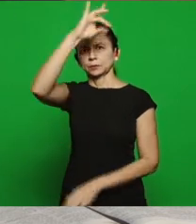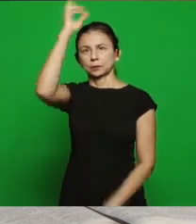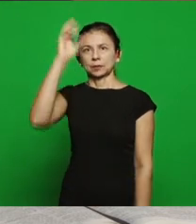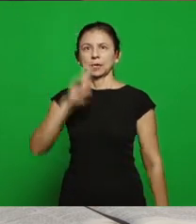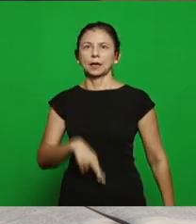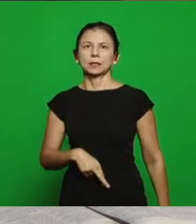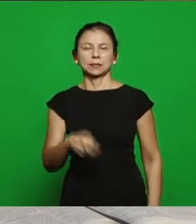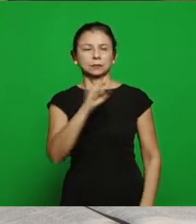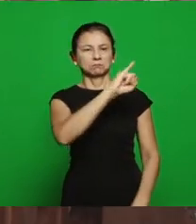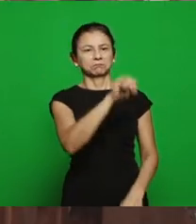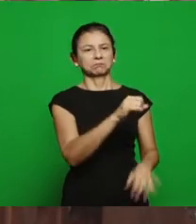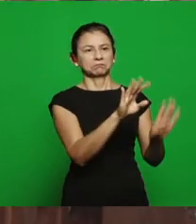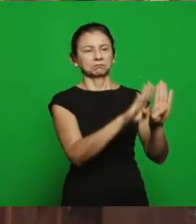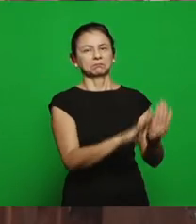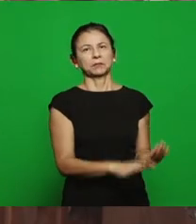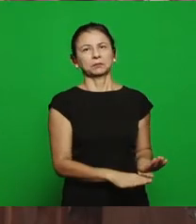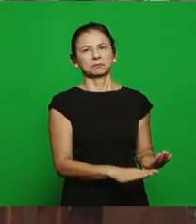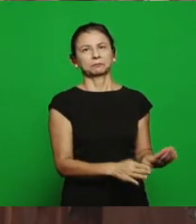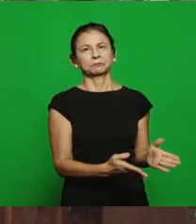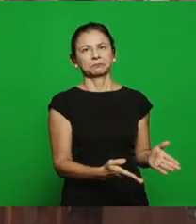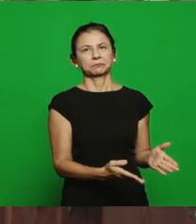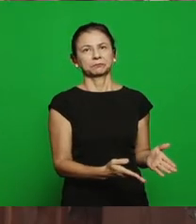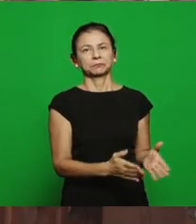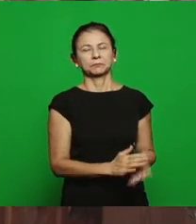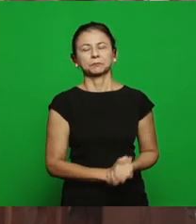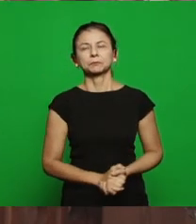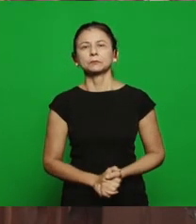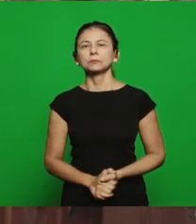from Jezebel, when you take the subject to